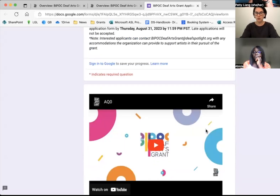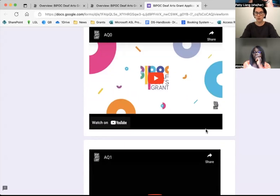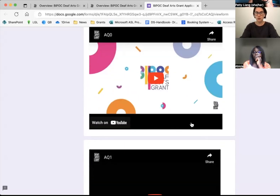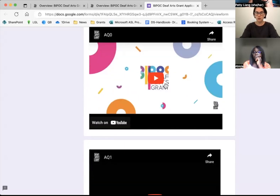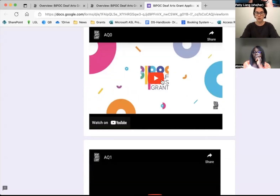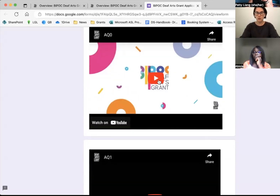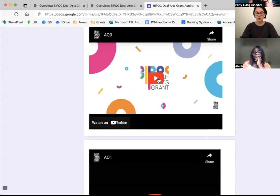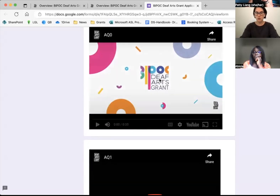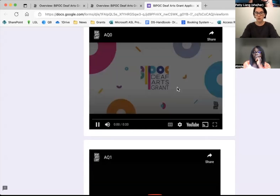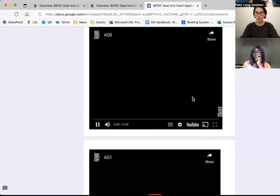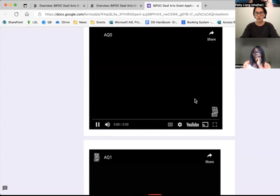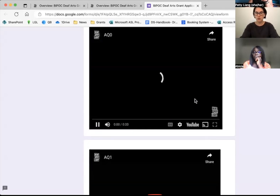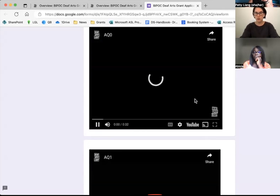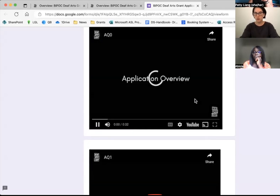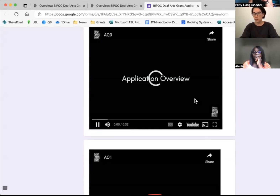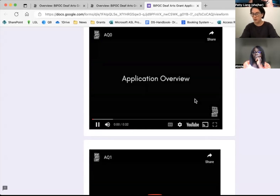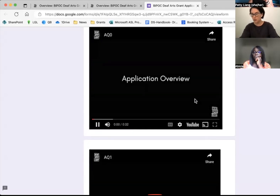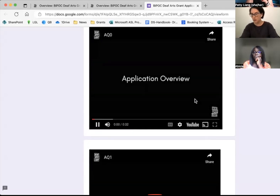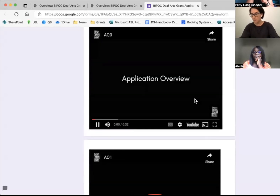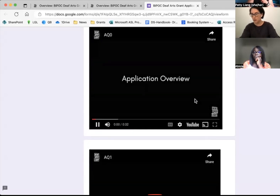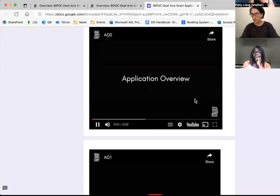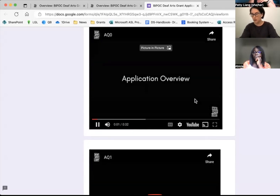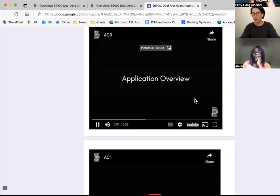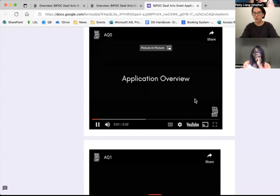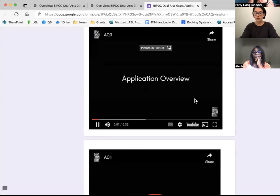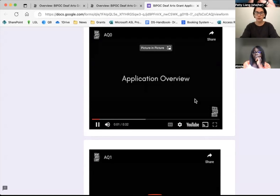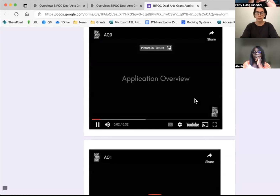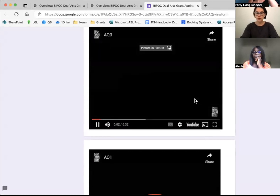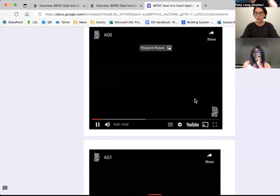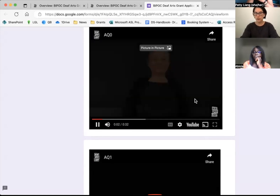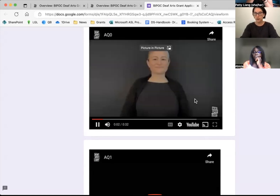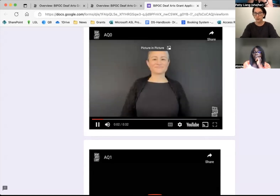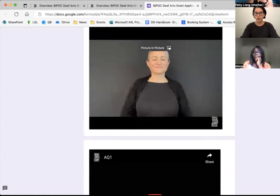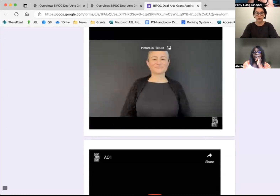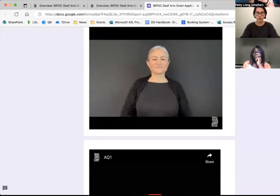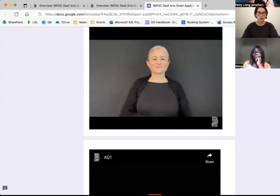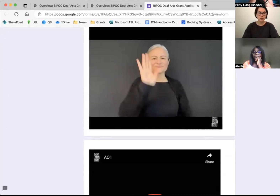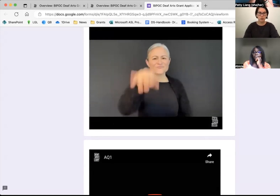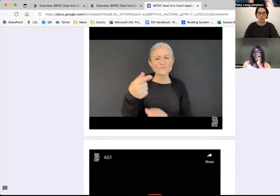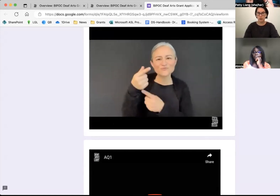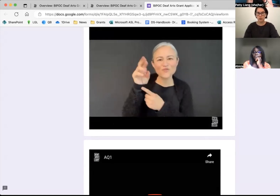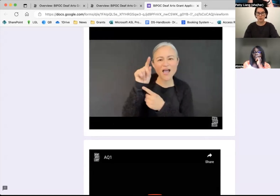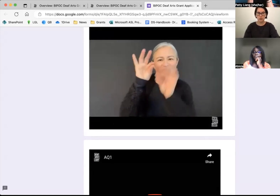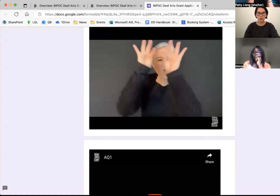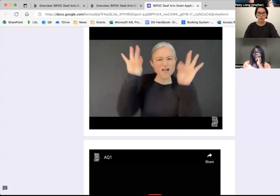and then here you can see the video in ASL. So if you're not comfortable reading